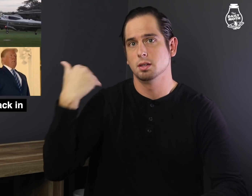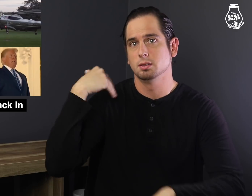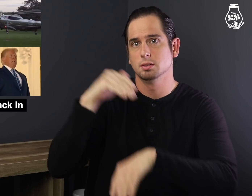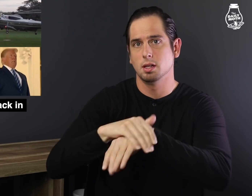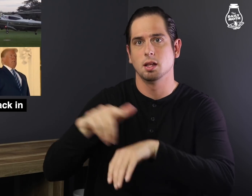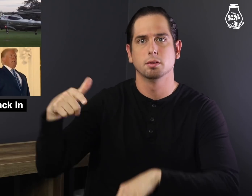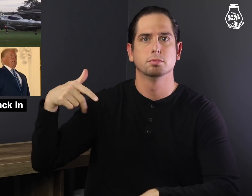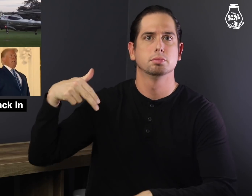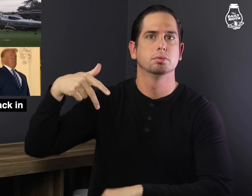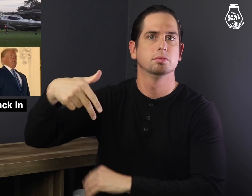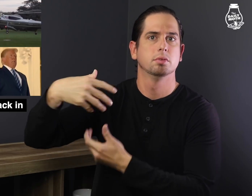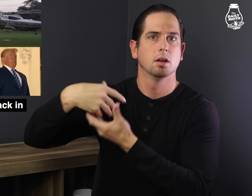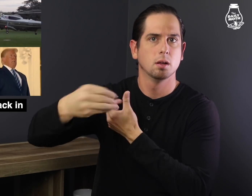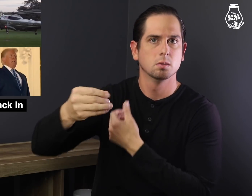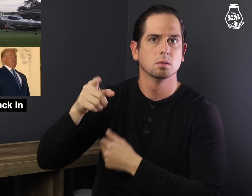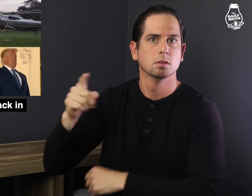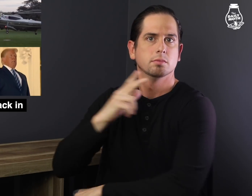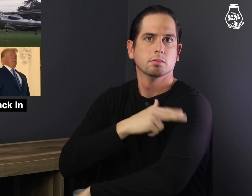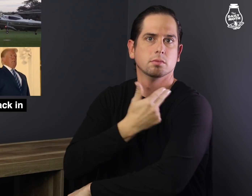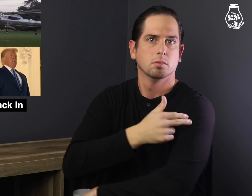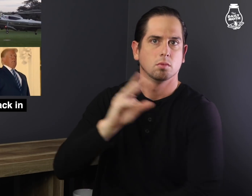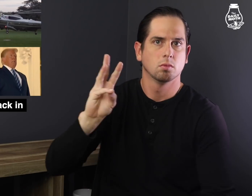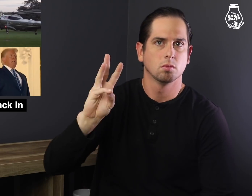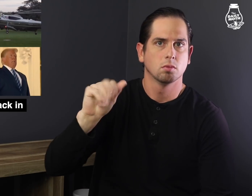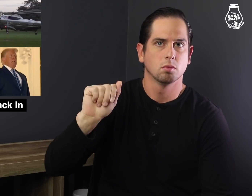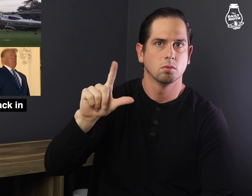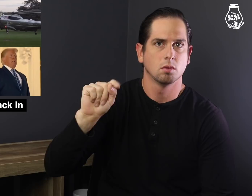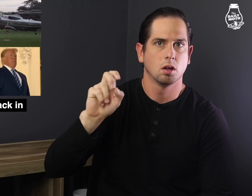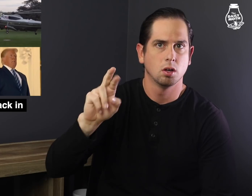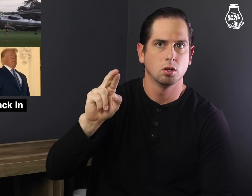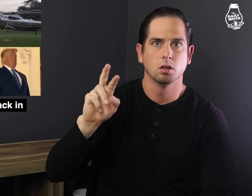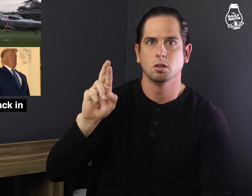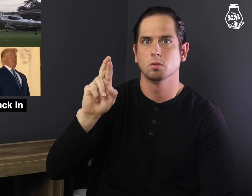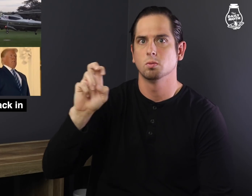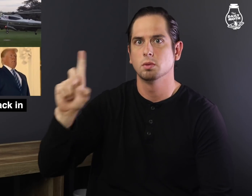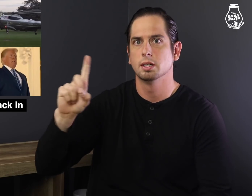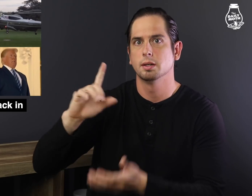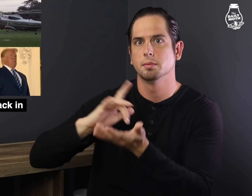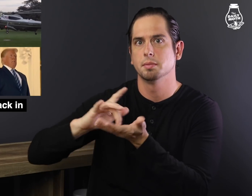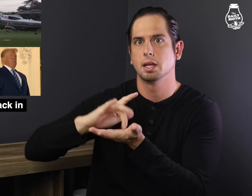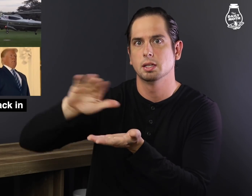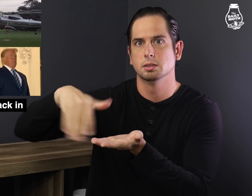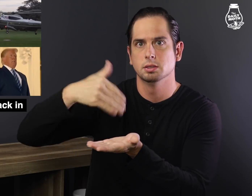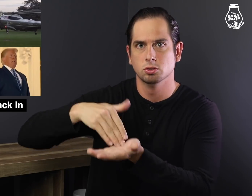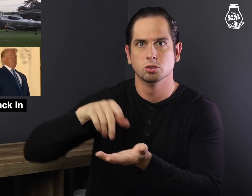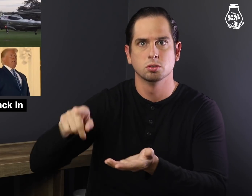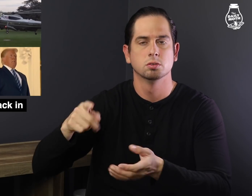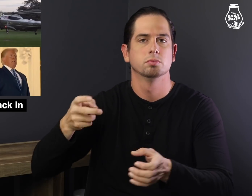Last night he walked out of the Walter Reed Medical Center